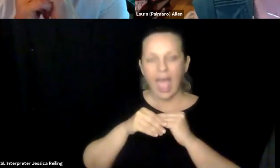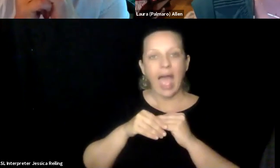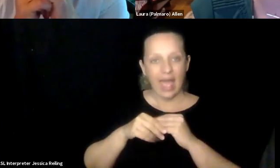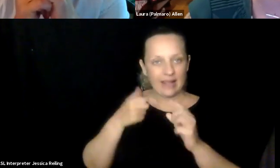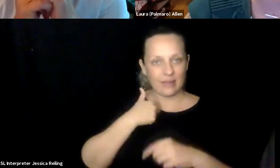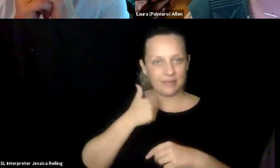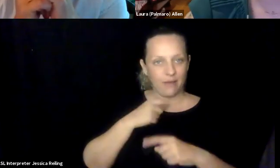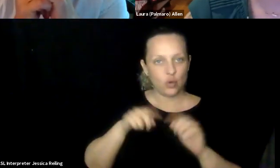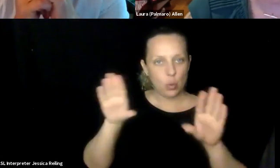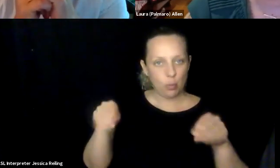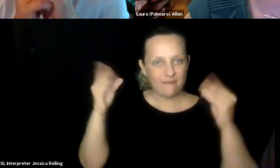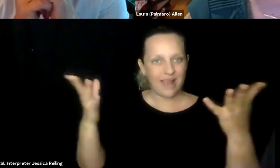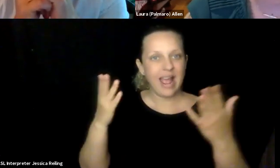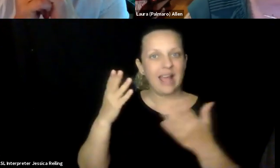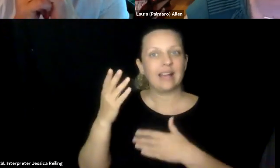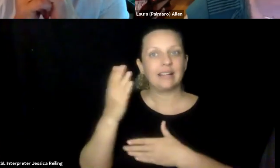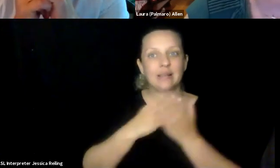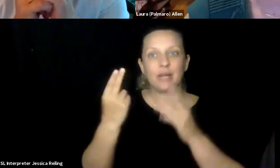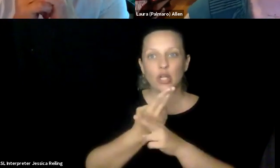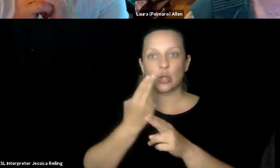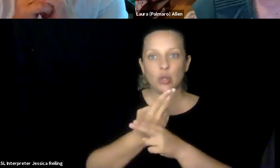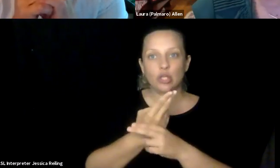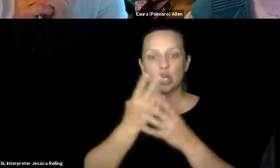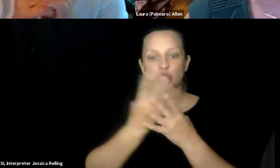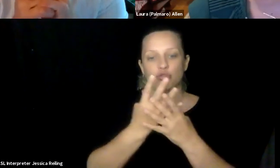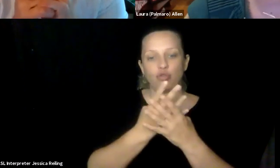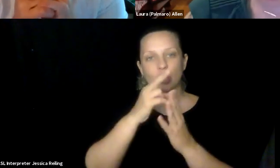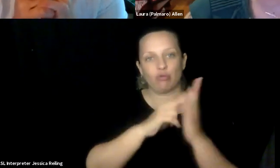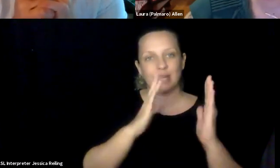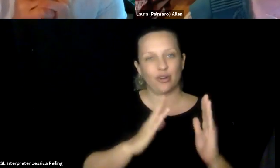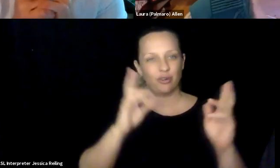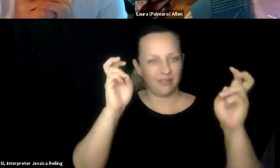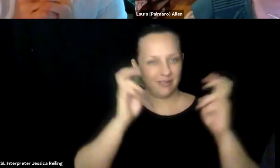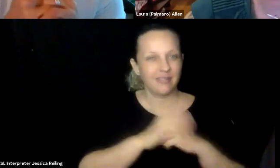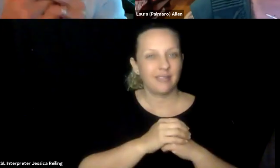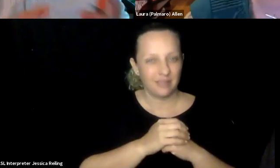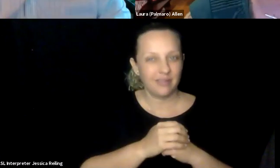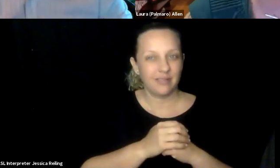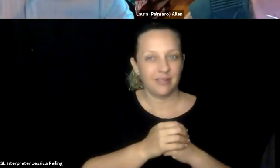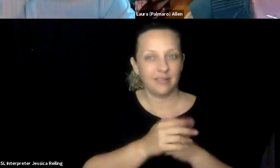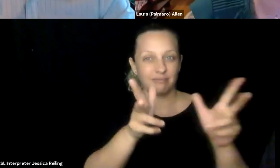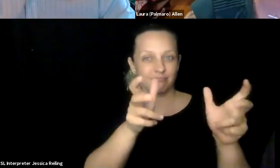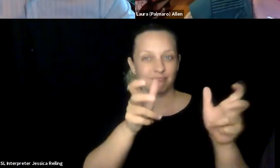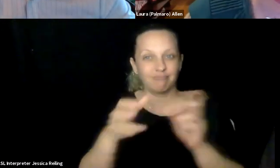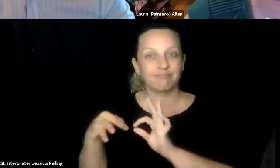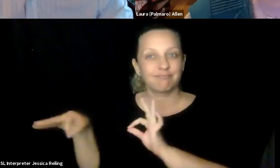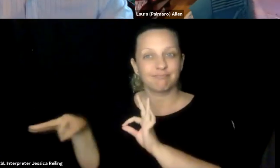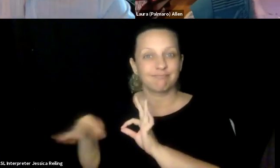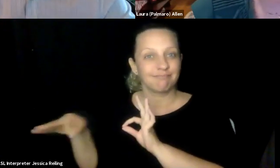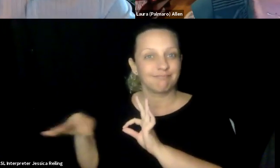the best practice is always going to be for developers to add alt text and add the description themselves to be able to provide